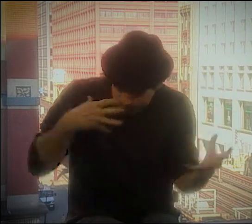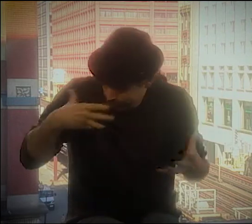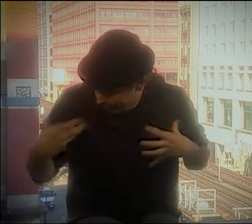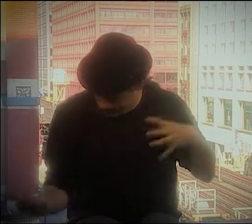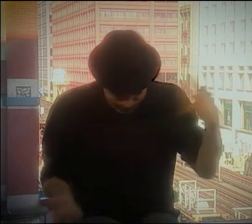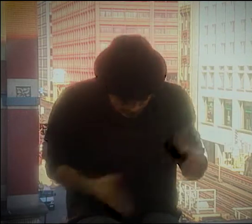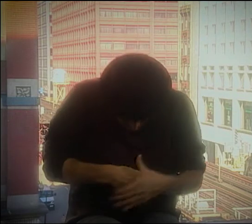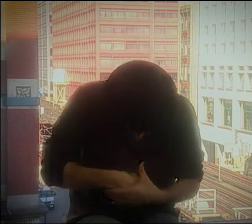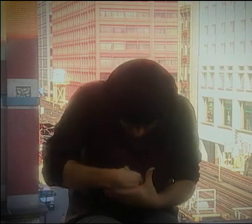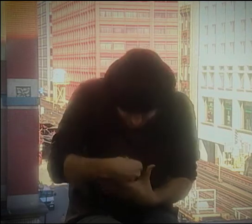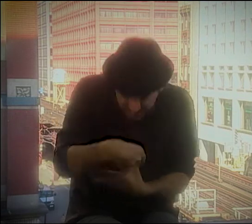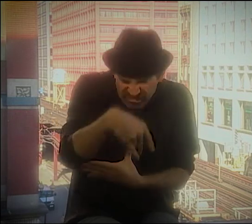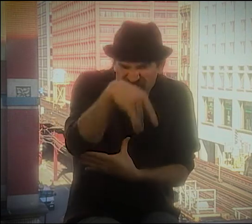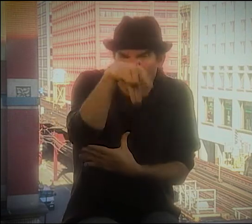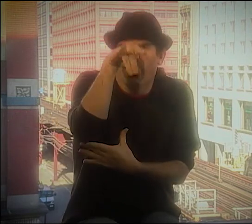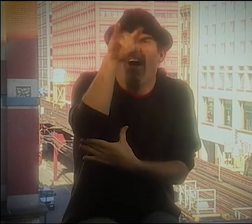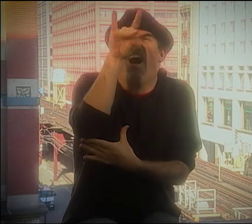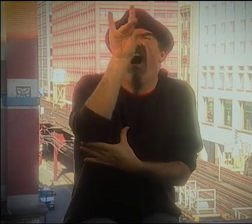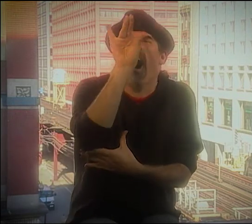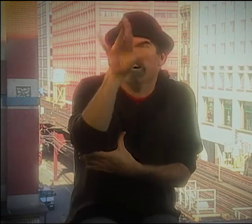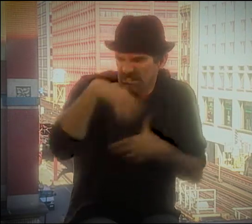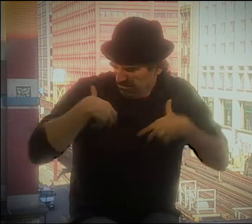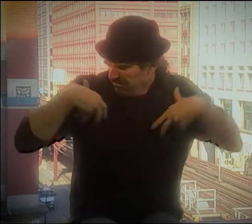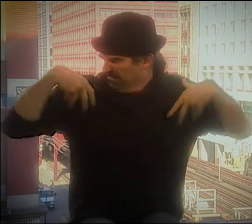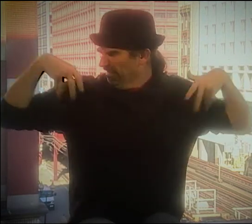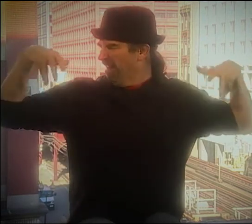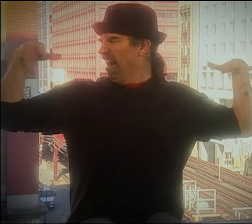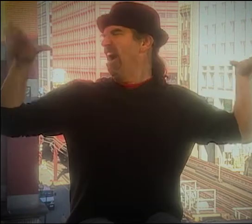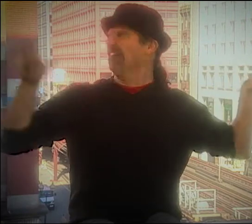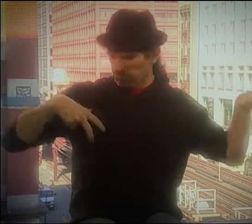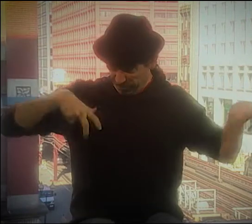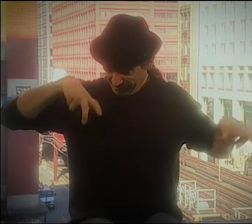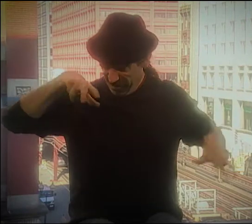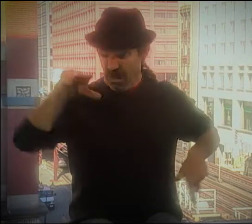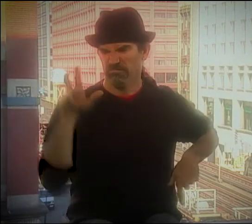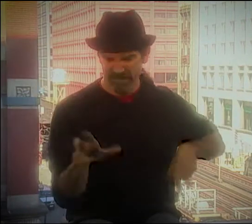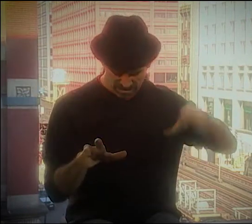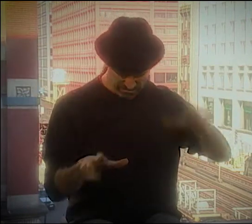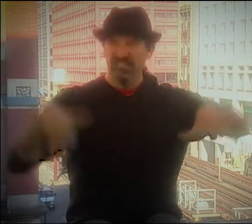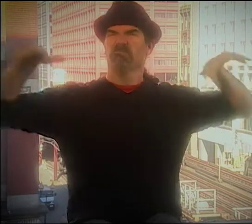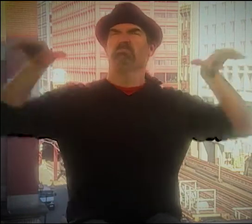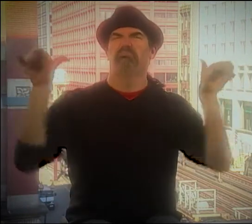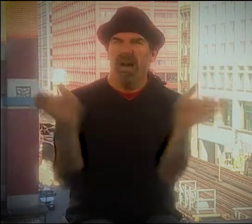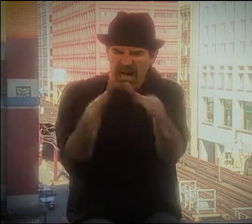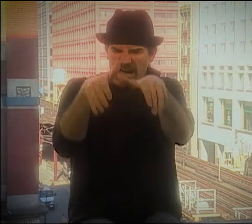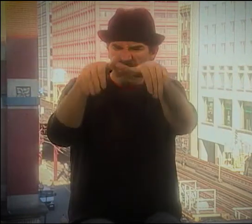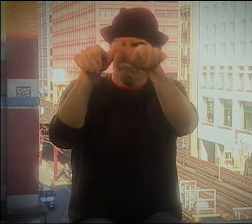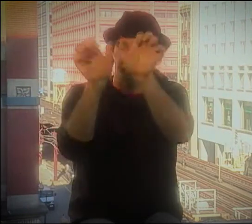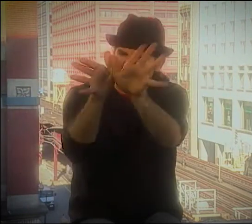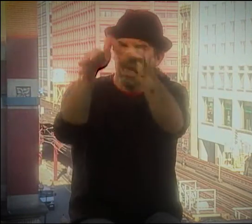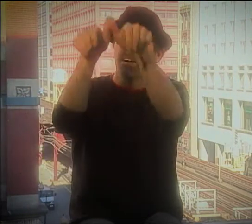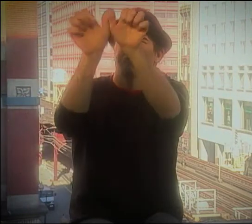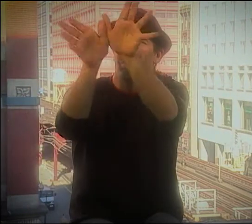AND PULSATED AND THEN CAME OUT INTO THIS GREAT BEAST,